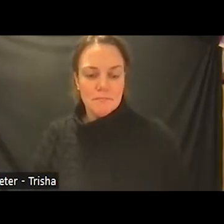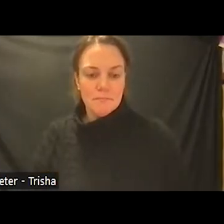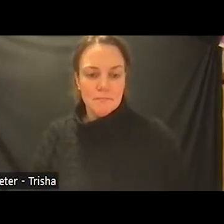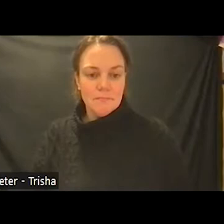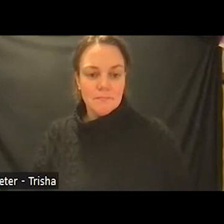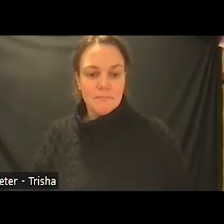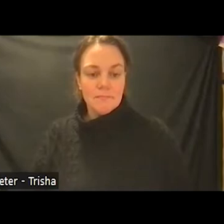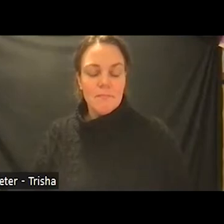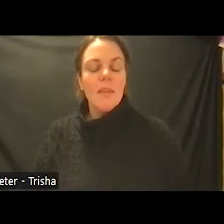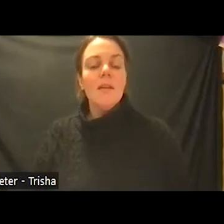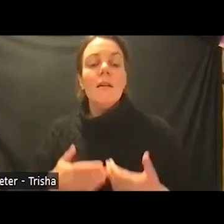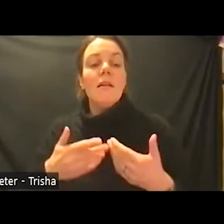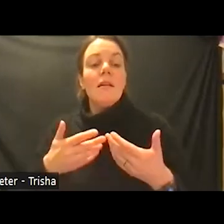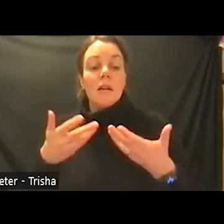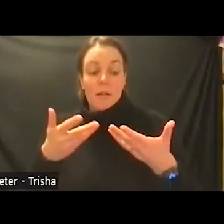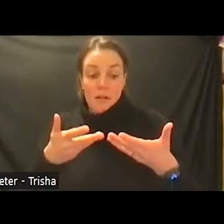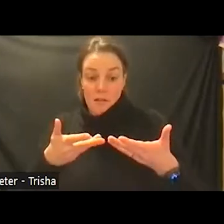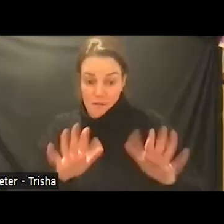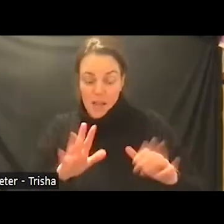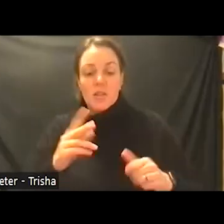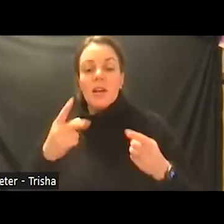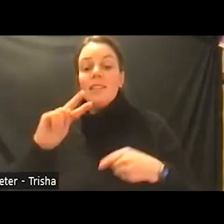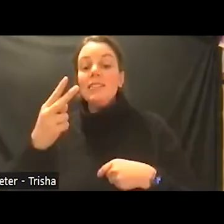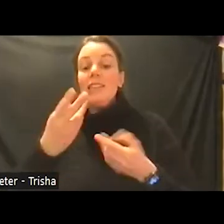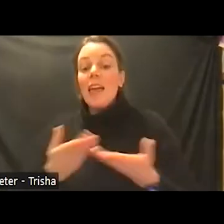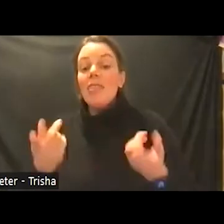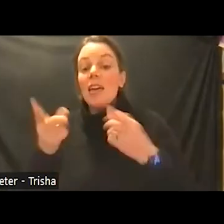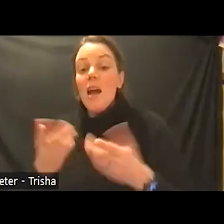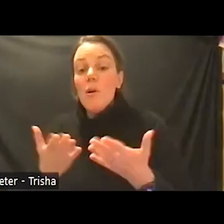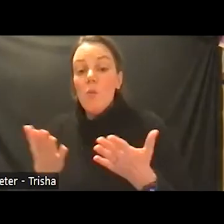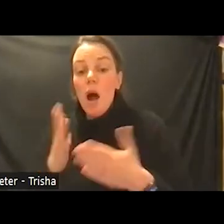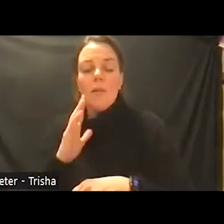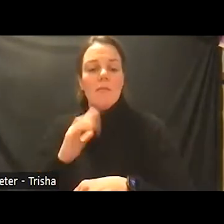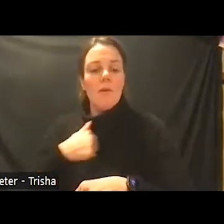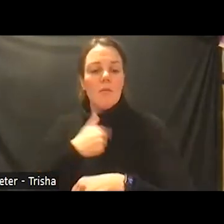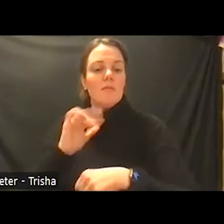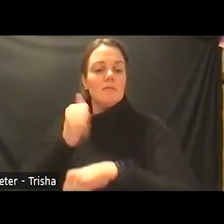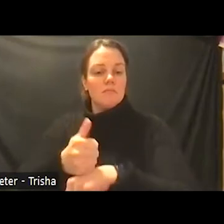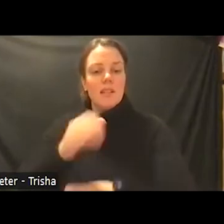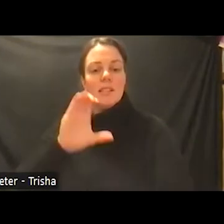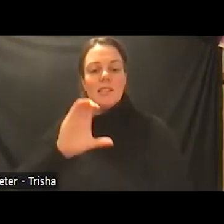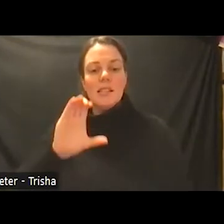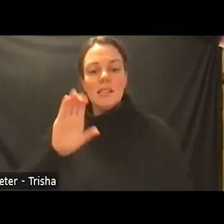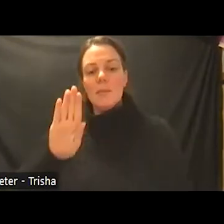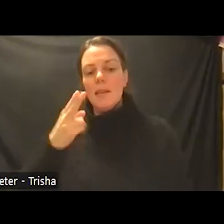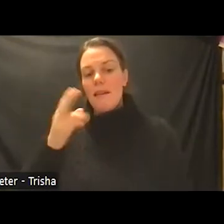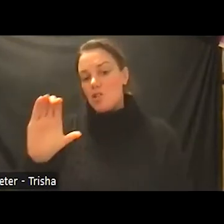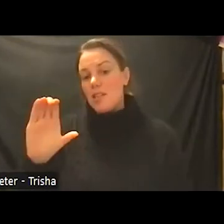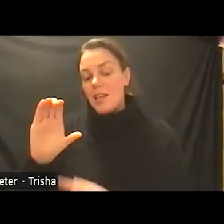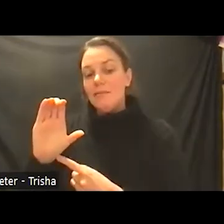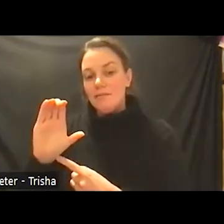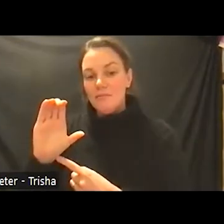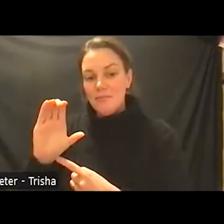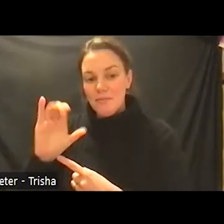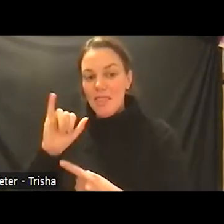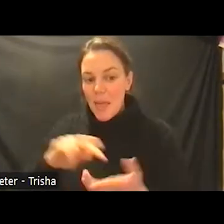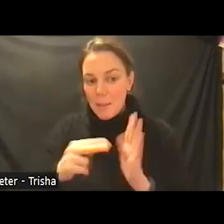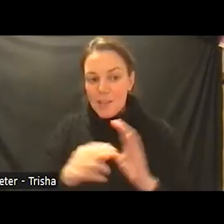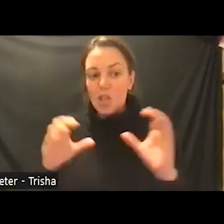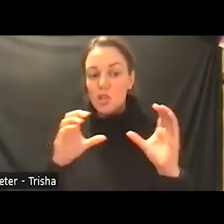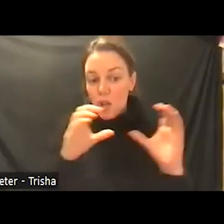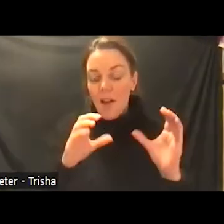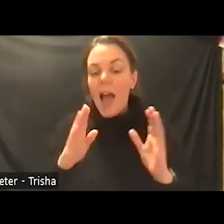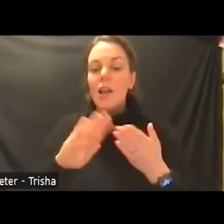that followed is the implementation of the ccbhc ccbhc is stands for certified community